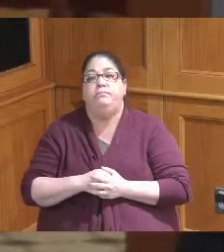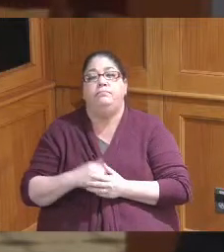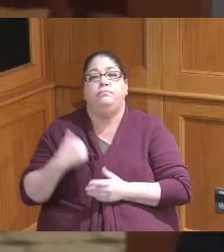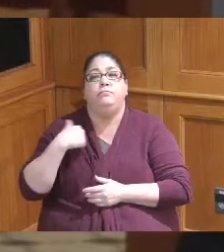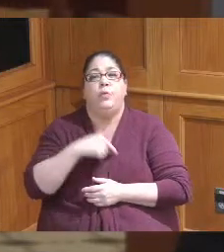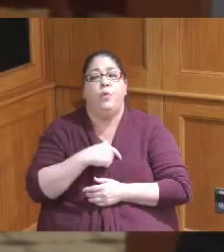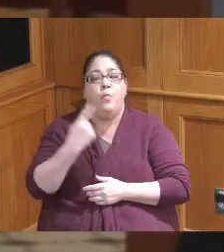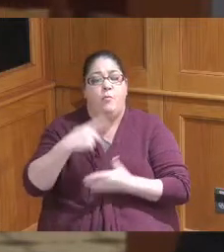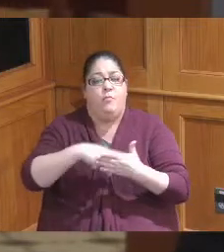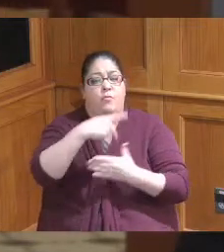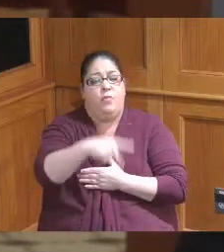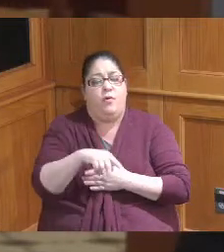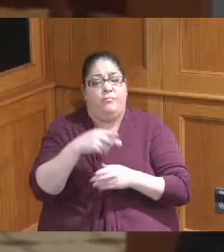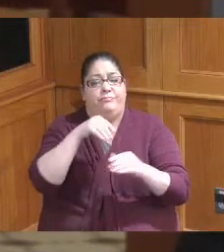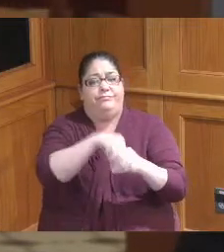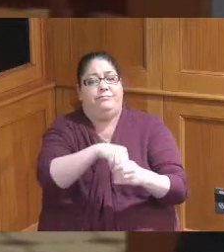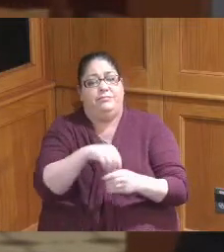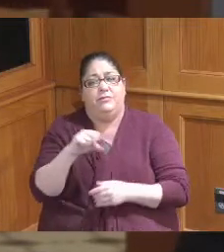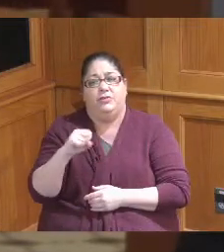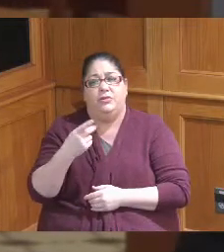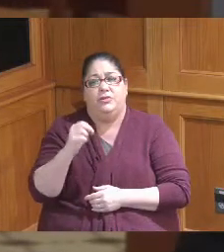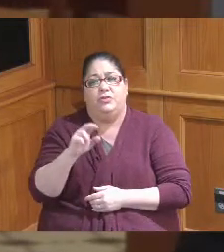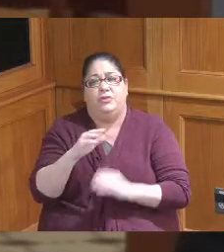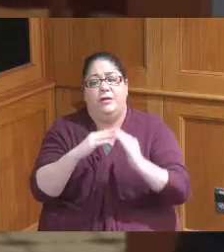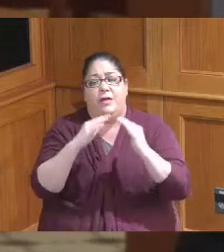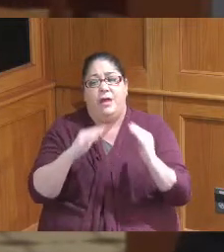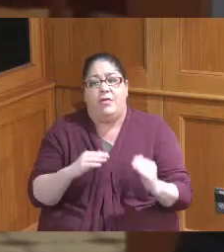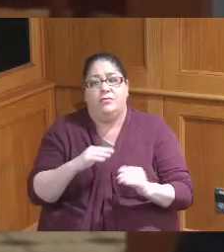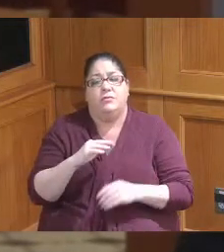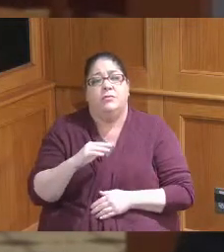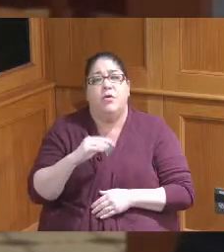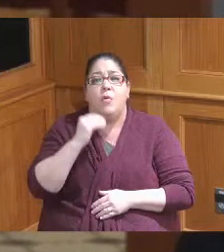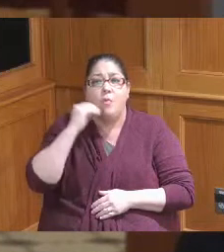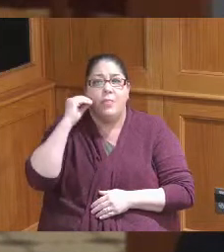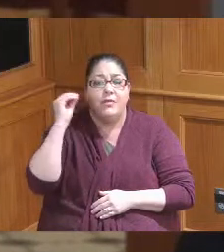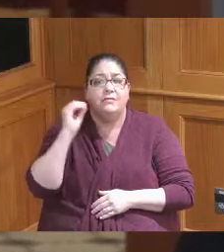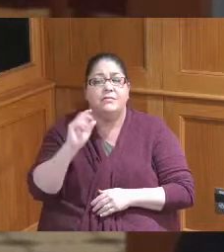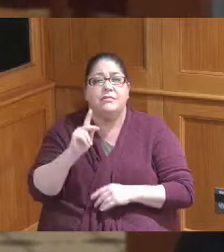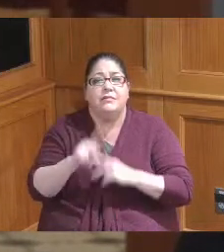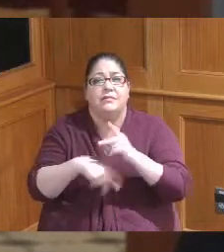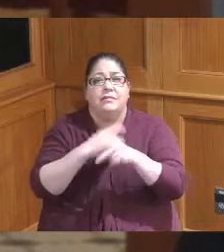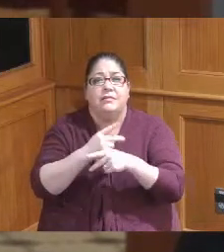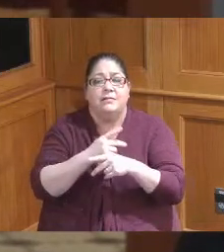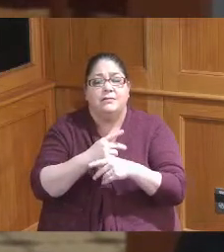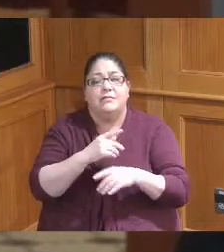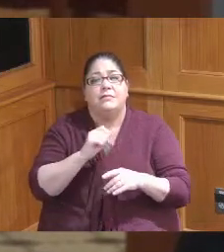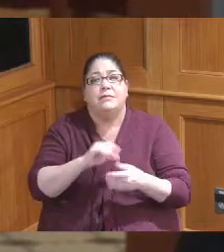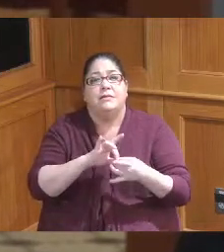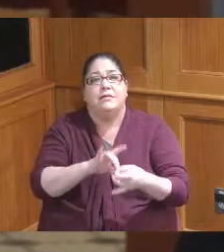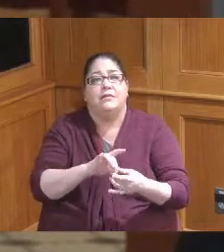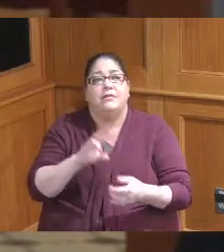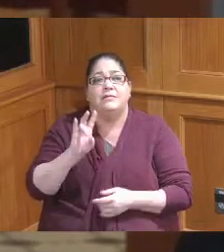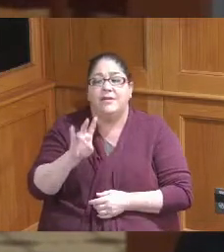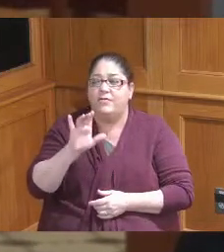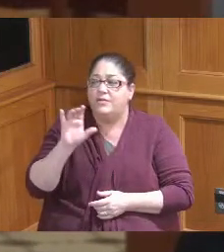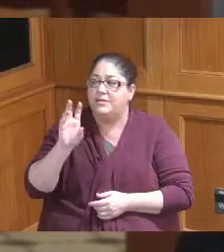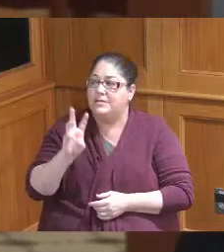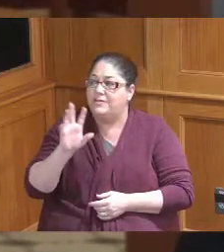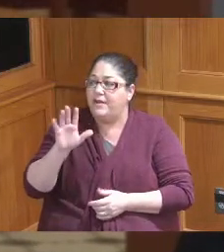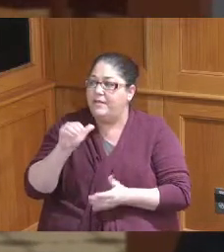it's called the homeless individuals partnership program we receive 251,765 dollars to my knowledge